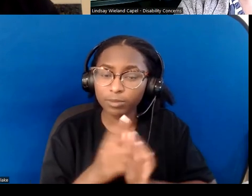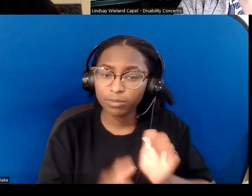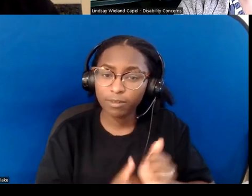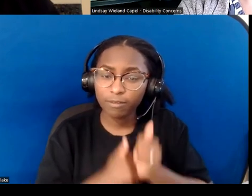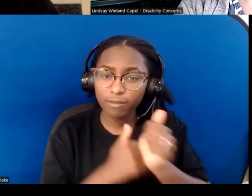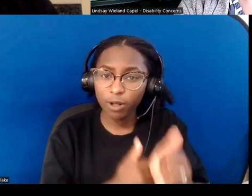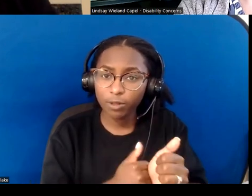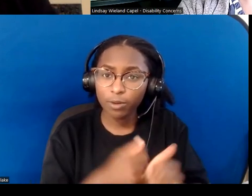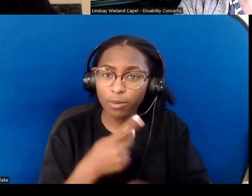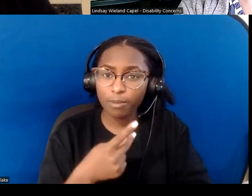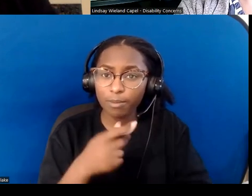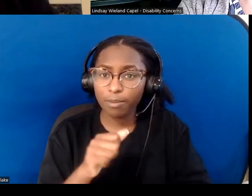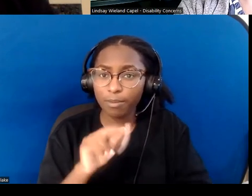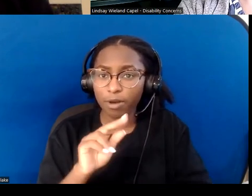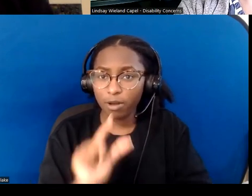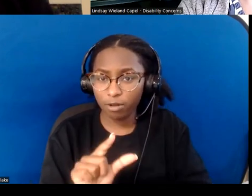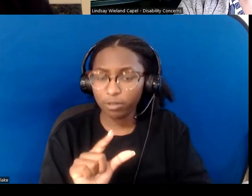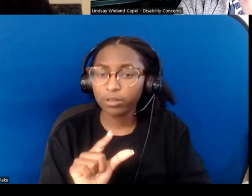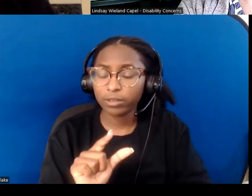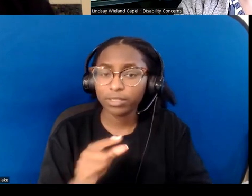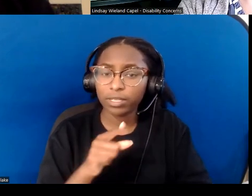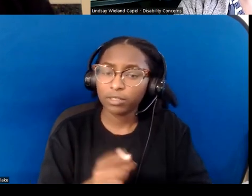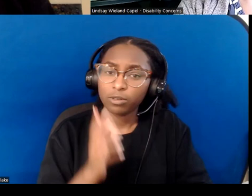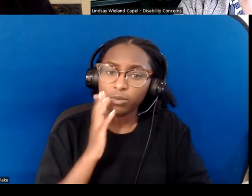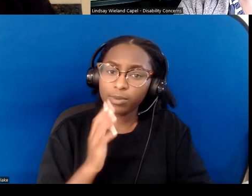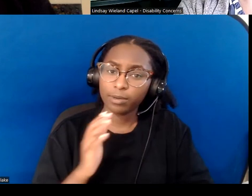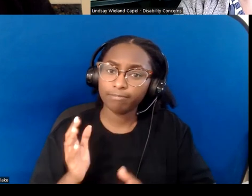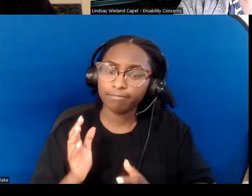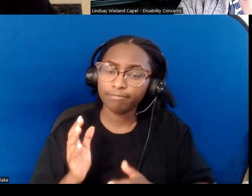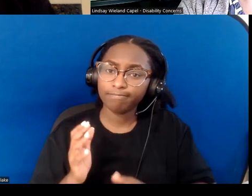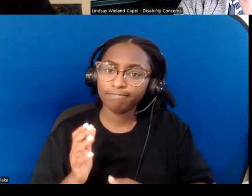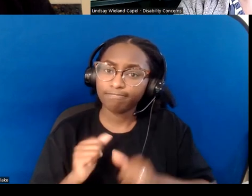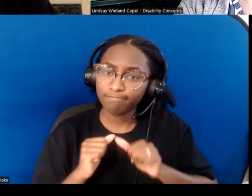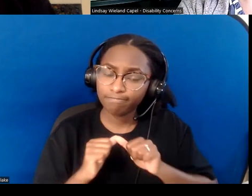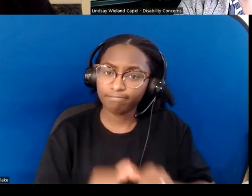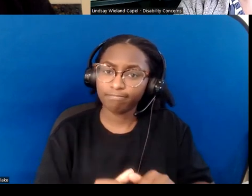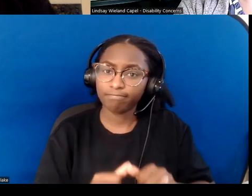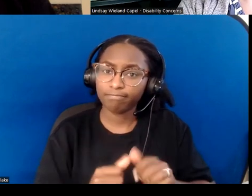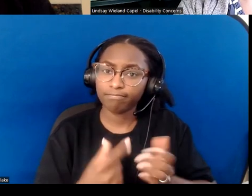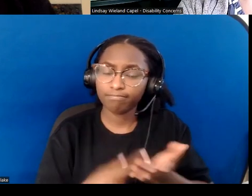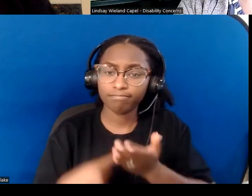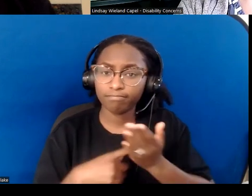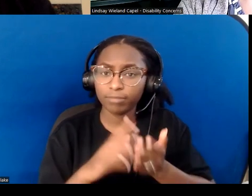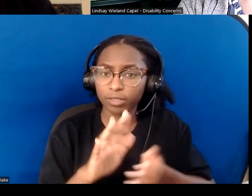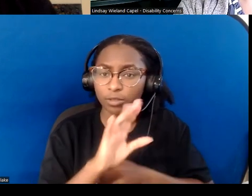"and learn the insights it gives you into God "and incarnation and embodiment.